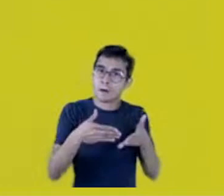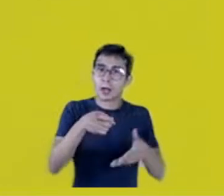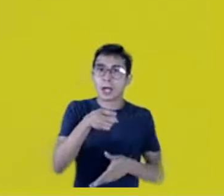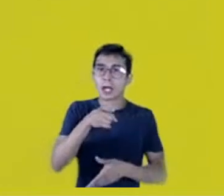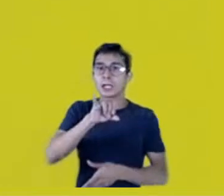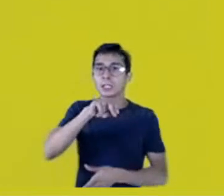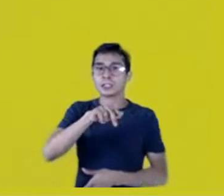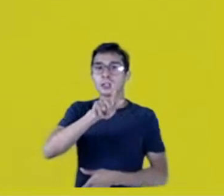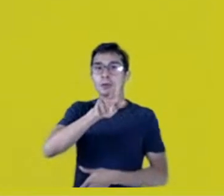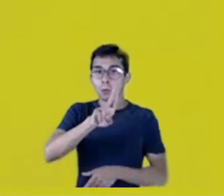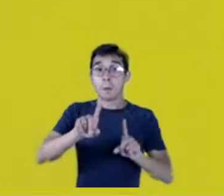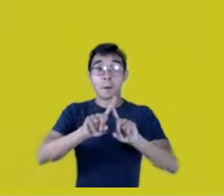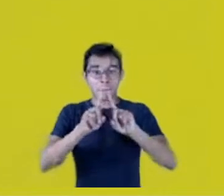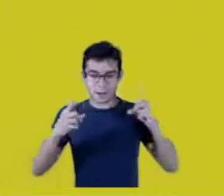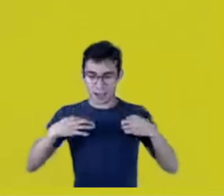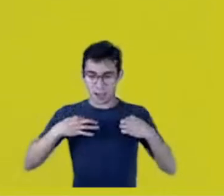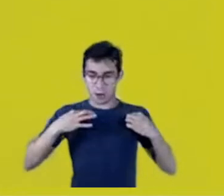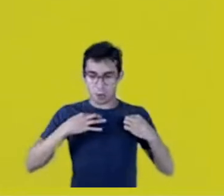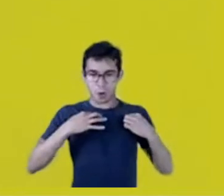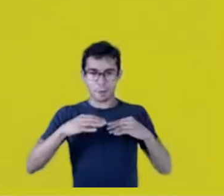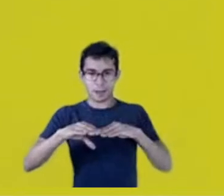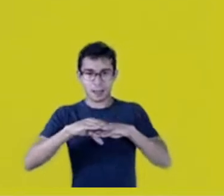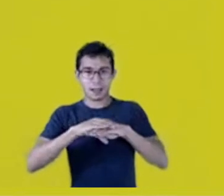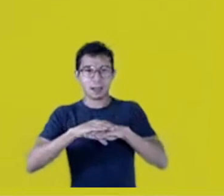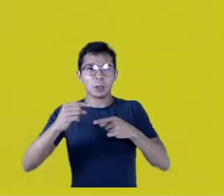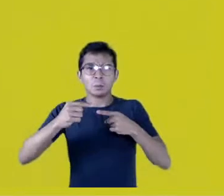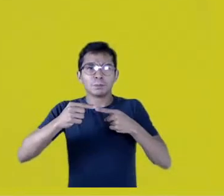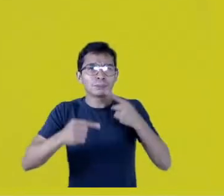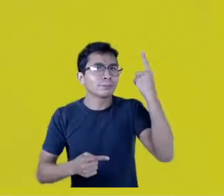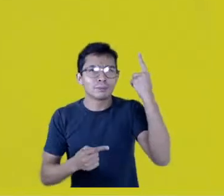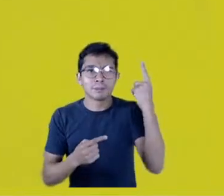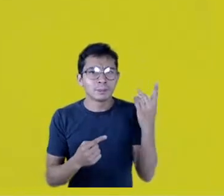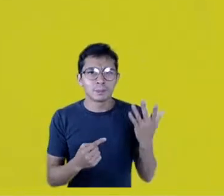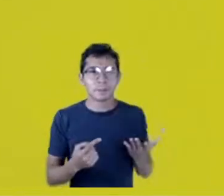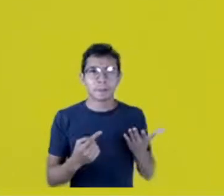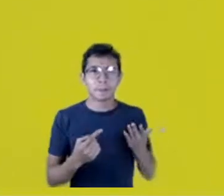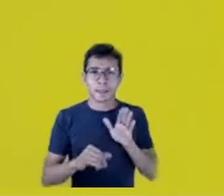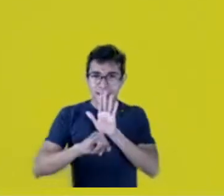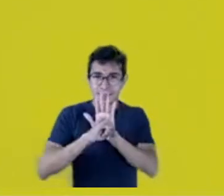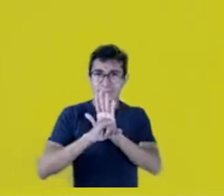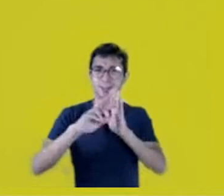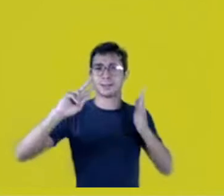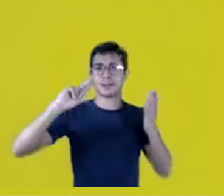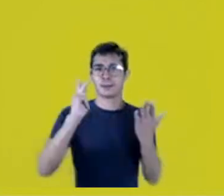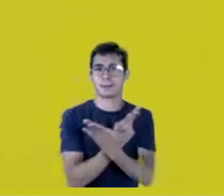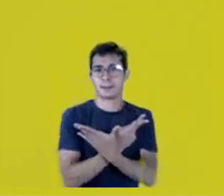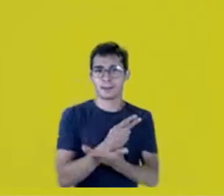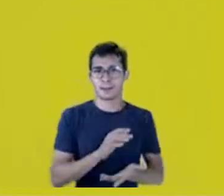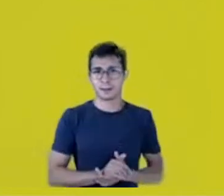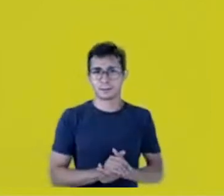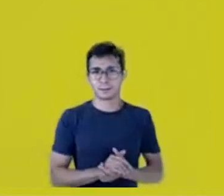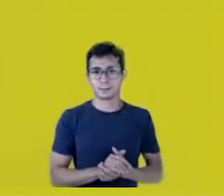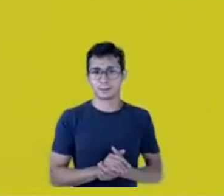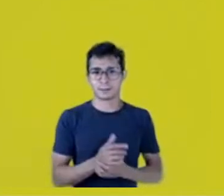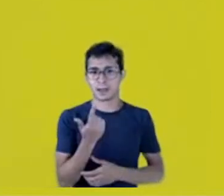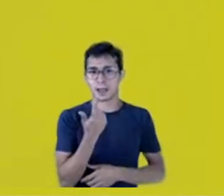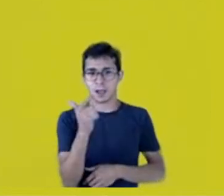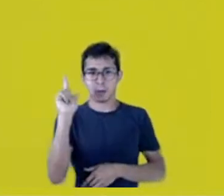using Baniwa footwear without any identification? Those are Baniwa, aren’t they?” “Yes, they are.